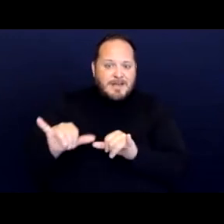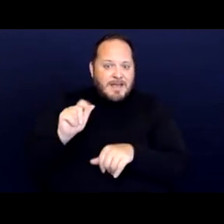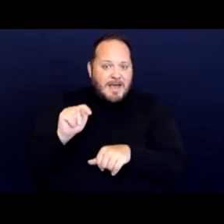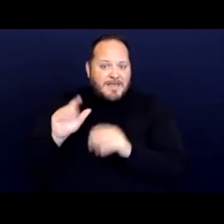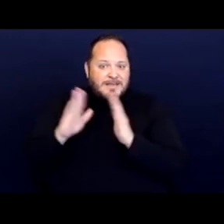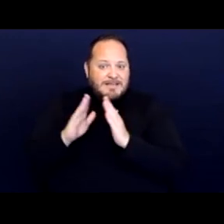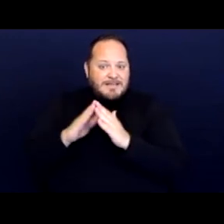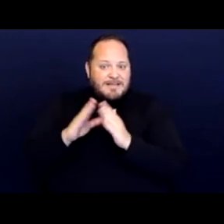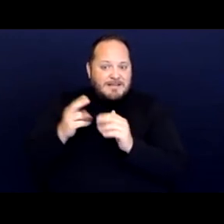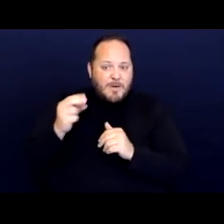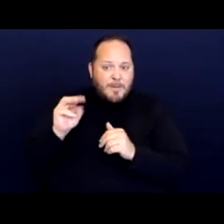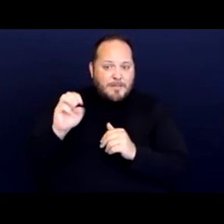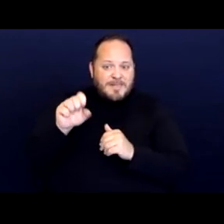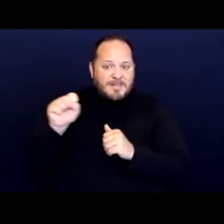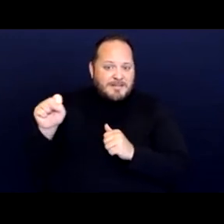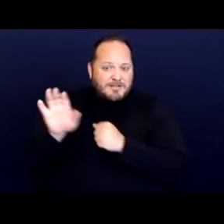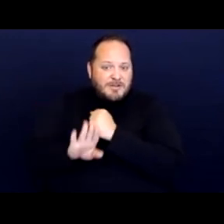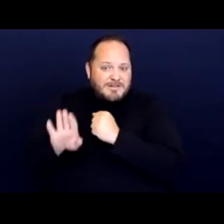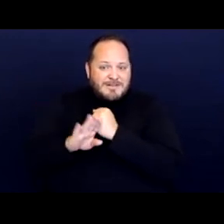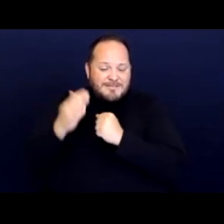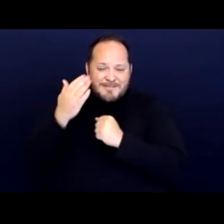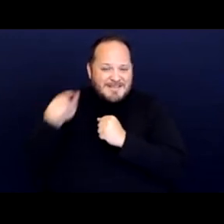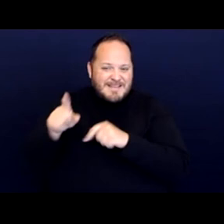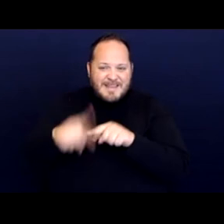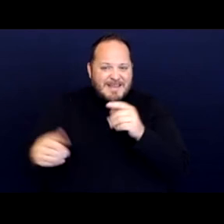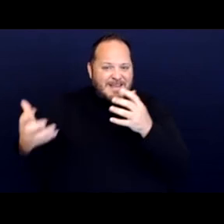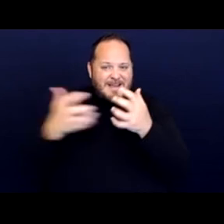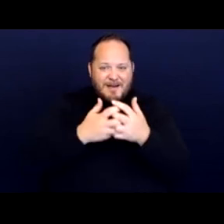As the shelters cannot accommodate plaintiff's disabilities.